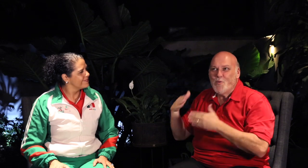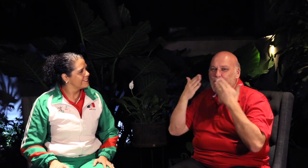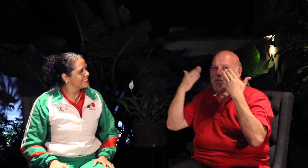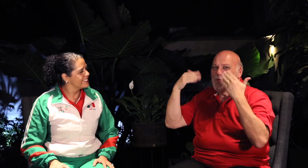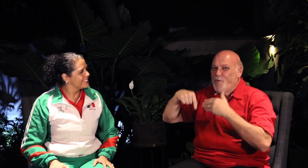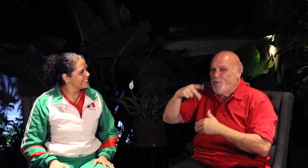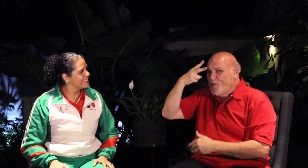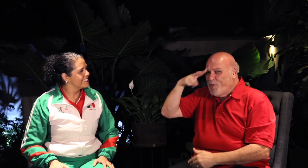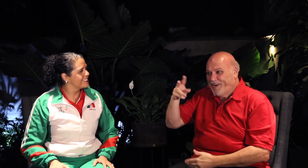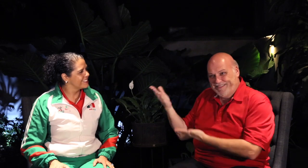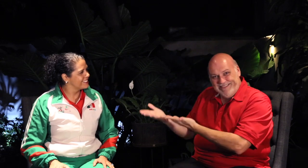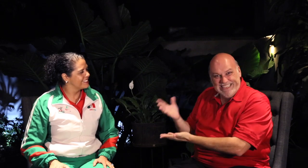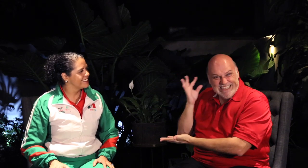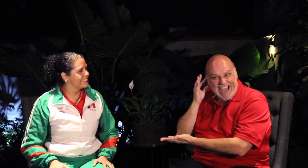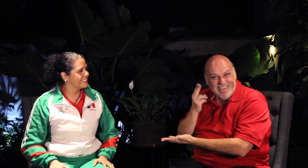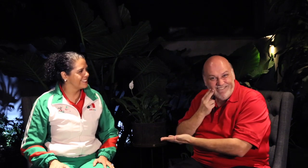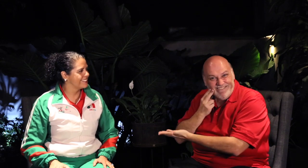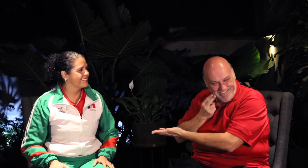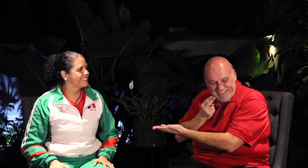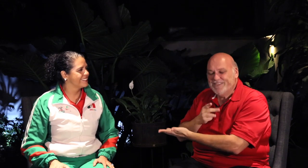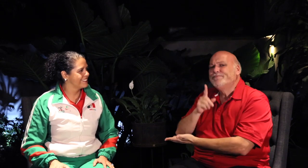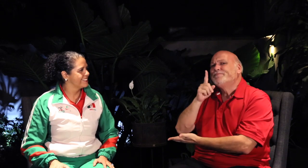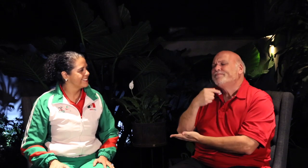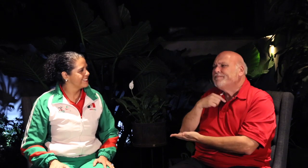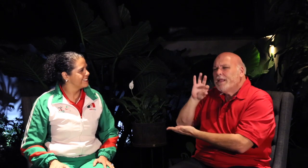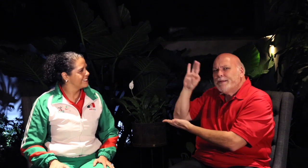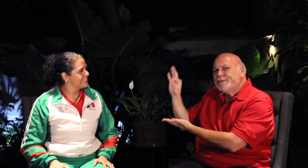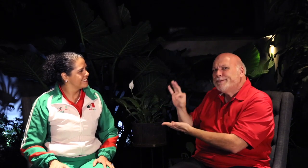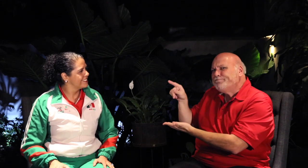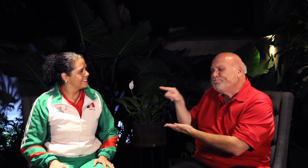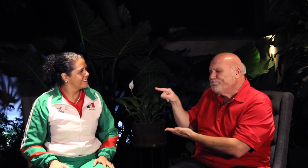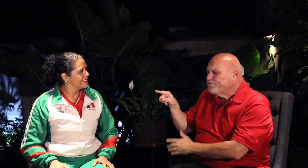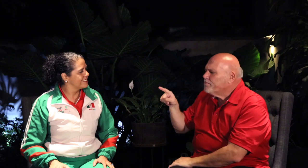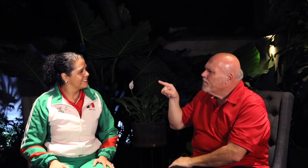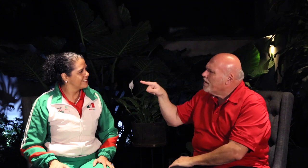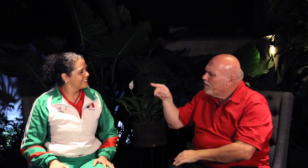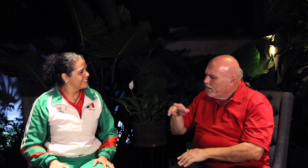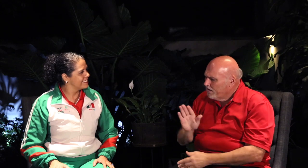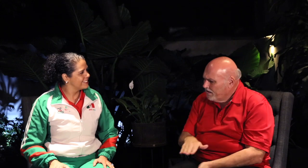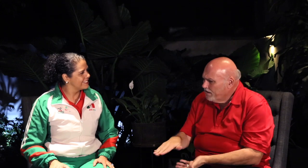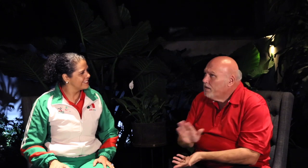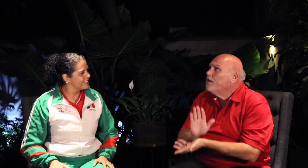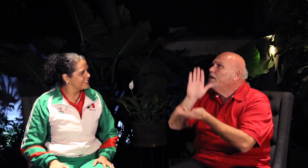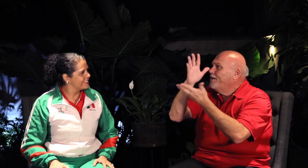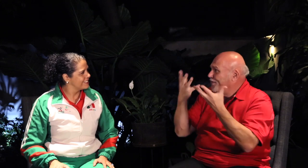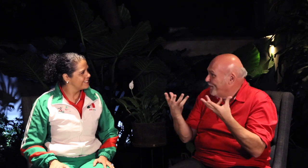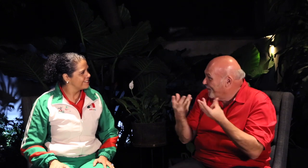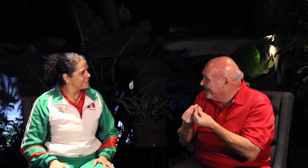and she's a well-known Deaf basketball player here in Mexico. I would like to ask her questions. Do you play basketball